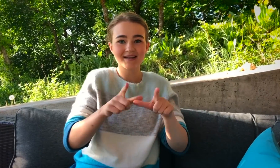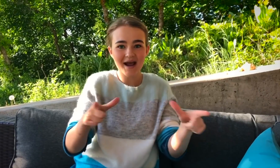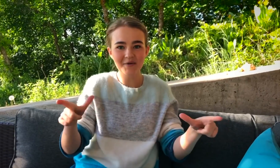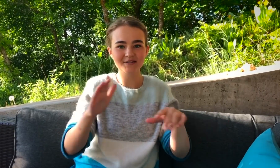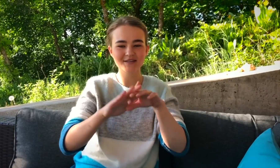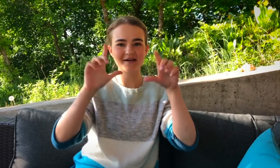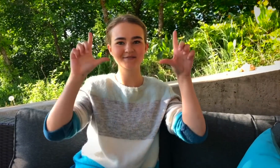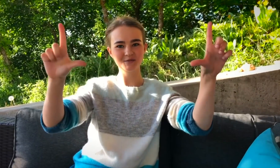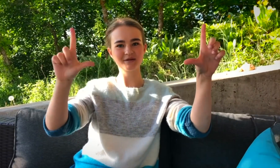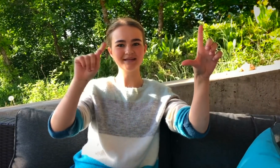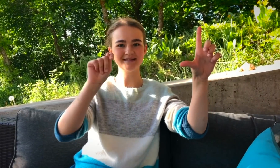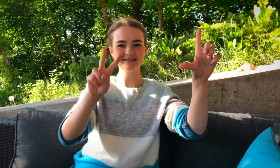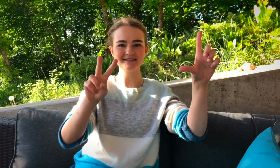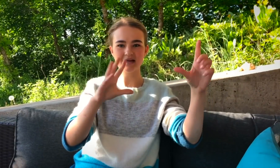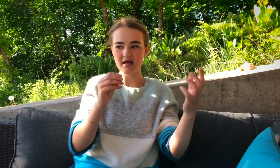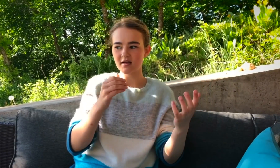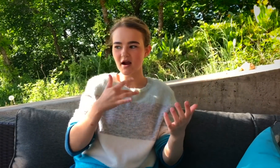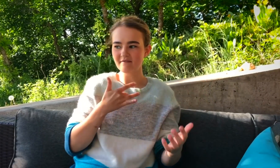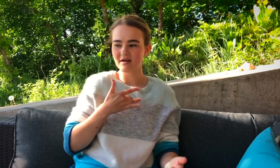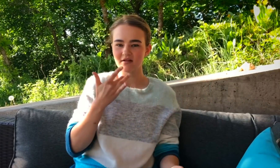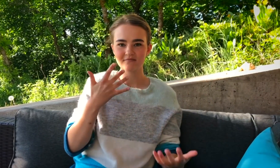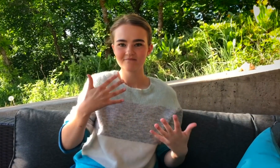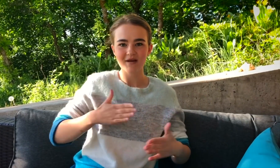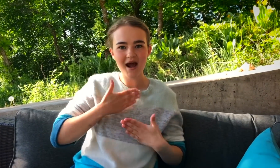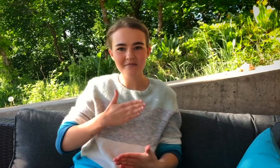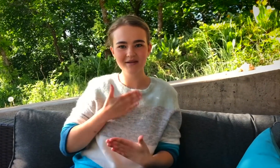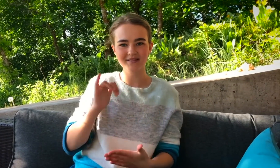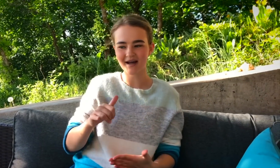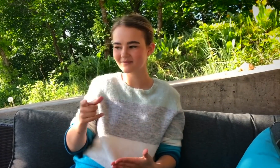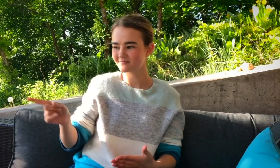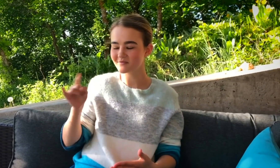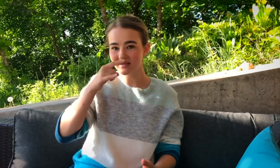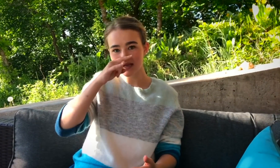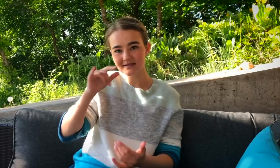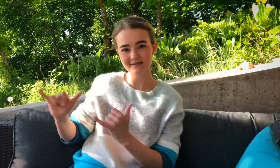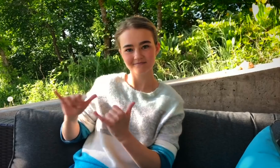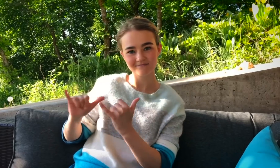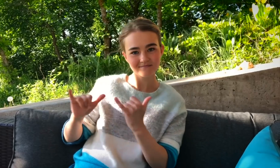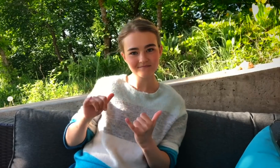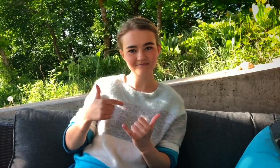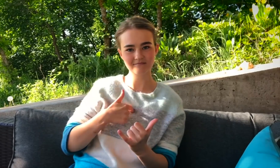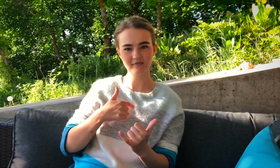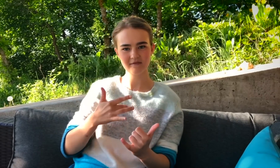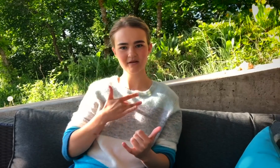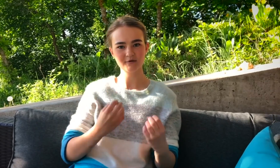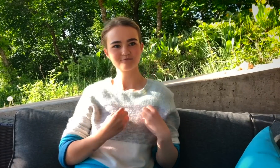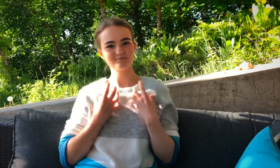I LOVE SEEING MY LANGUAGE ON THE TV SCREEN. I'M THRILLED THAT KIDS LIKE ME CAN BE INSPIRED